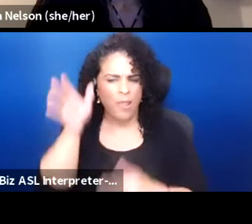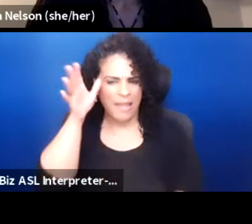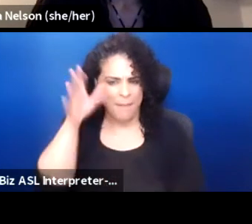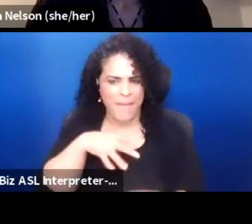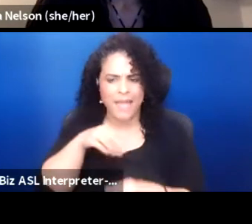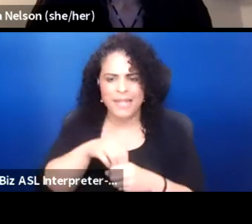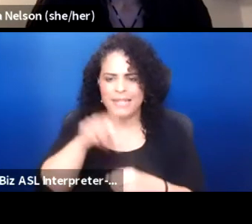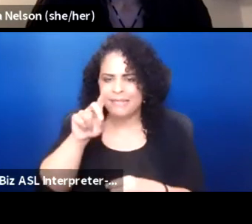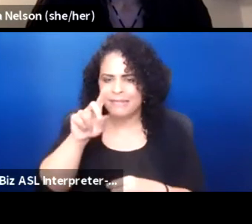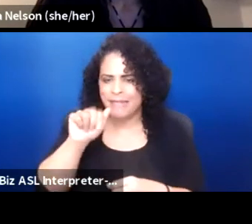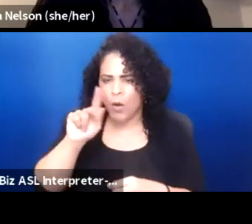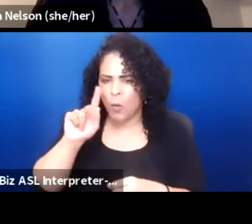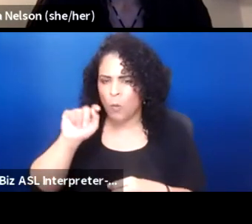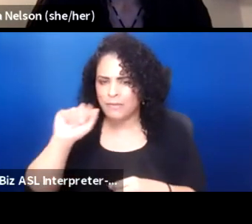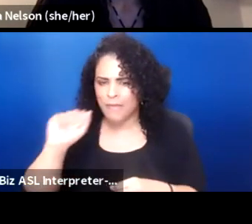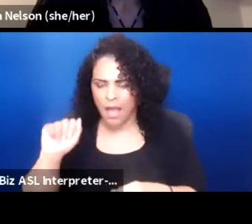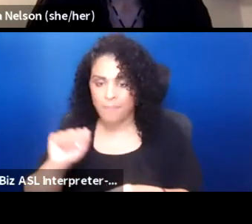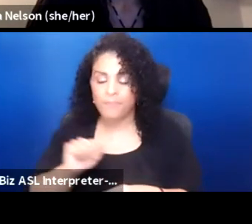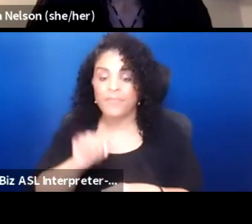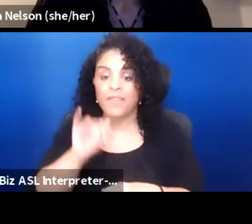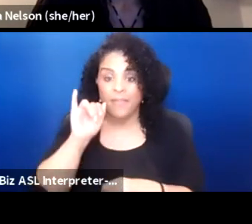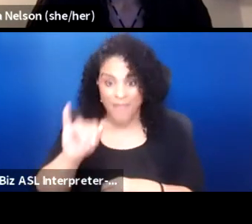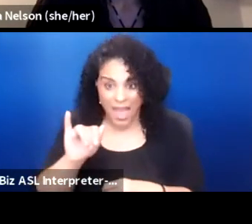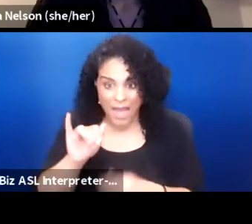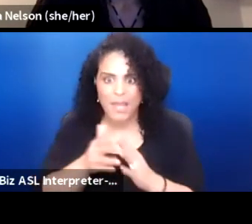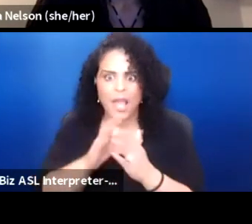also became known as a performer